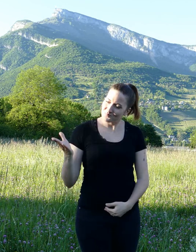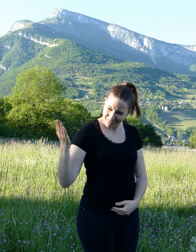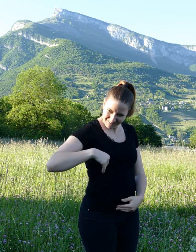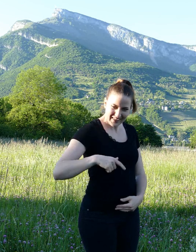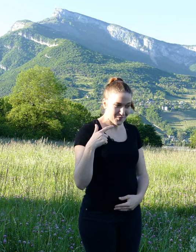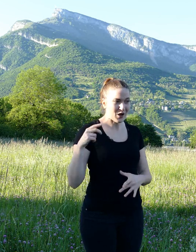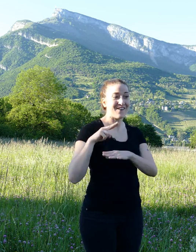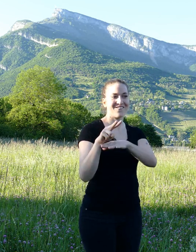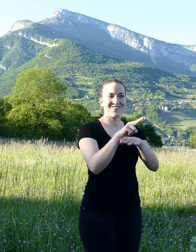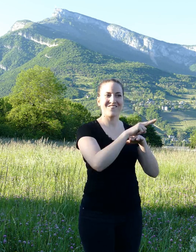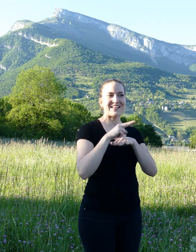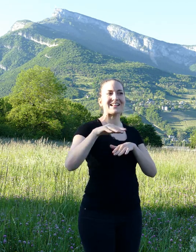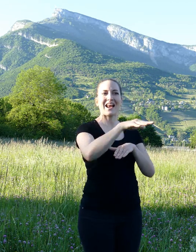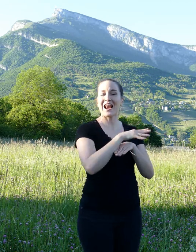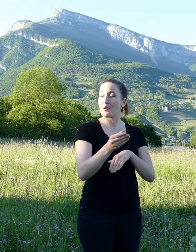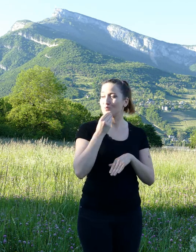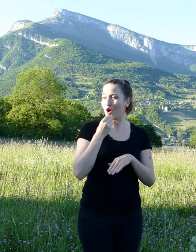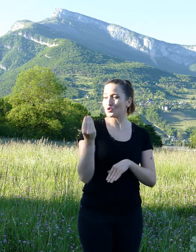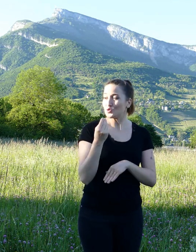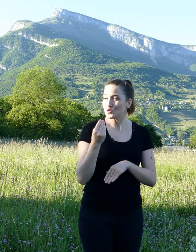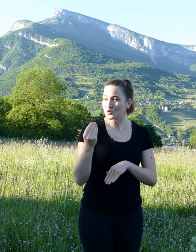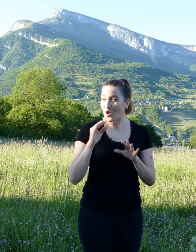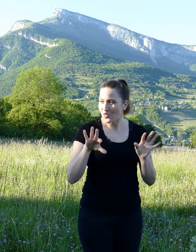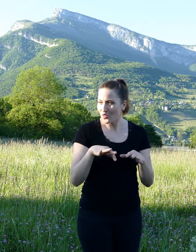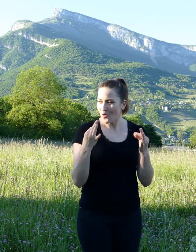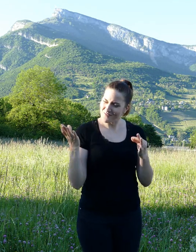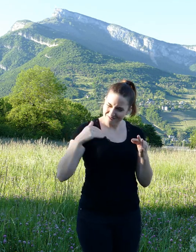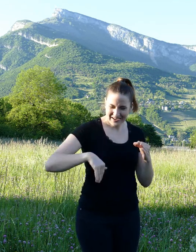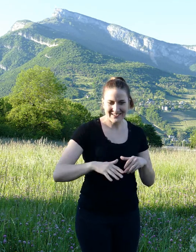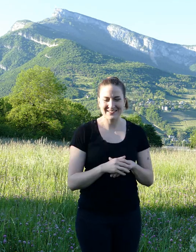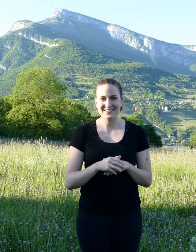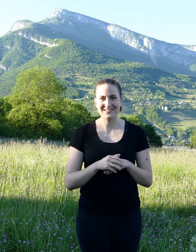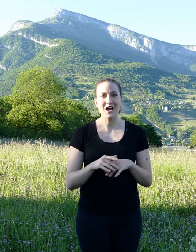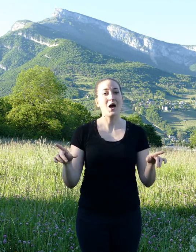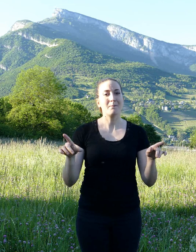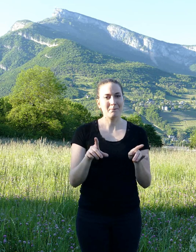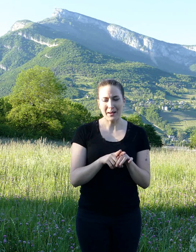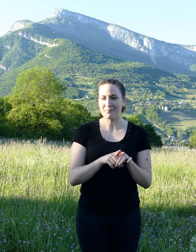to find nuts and feed his family. He also offered him